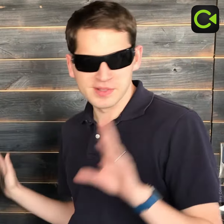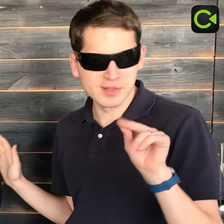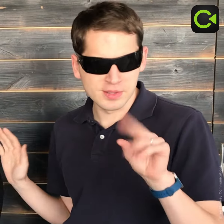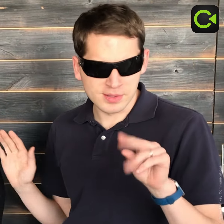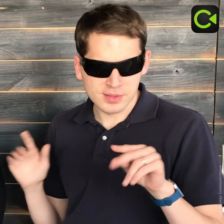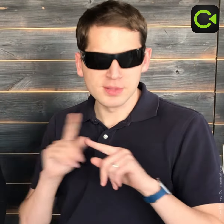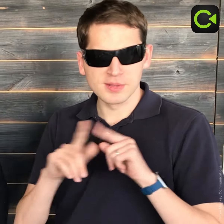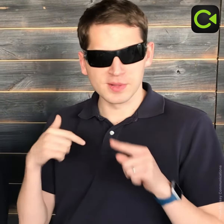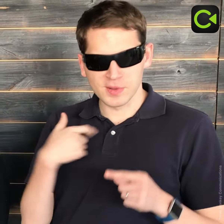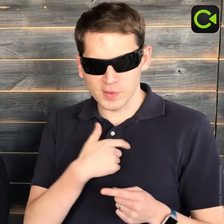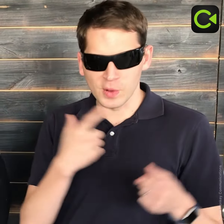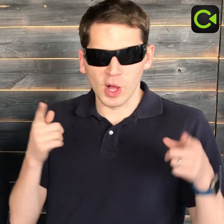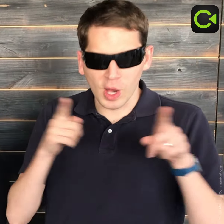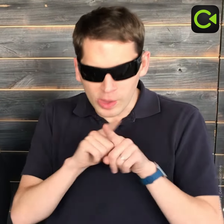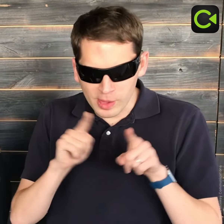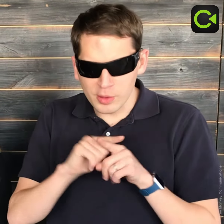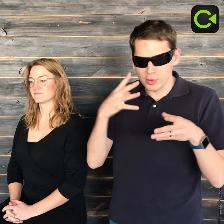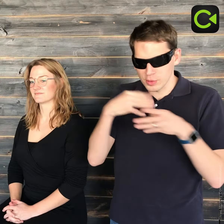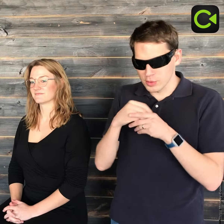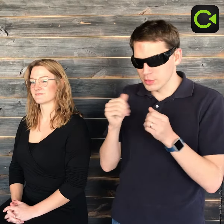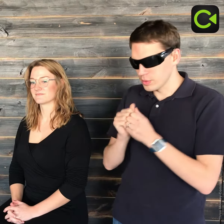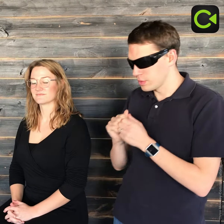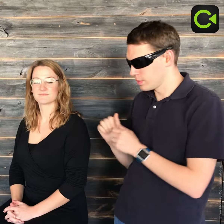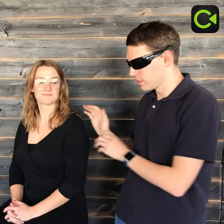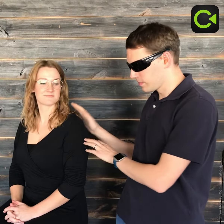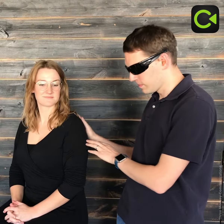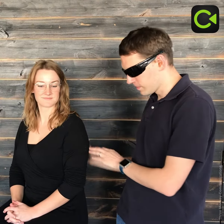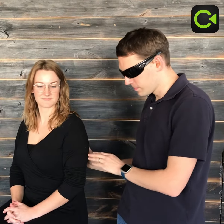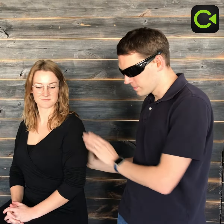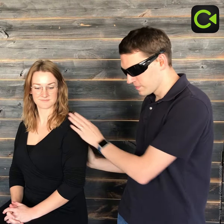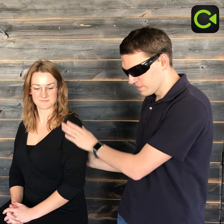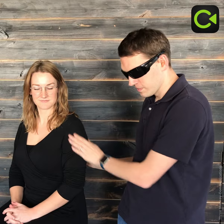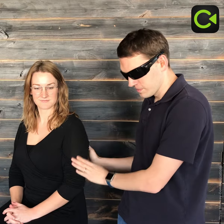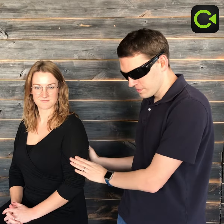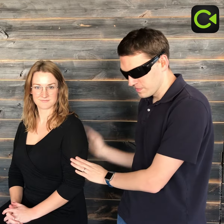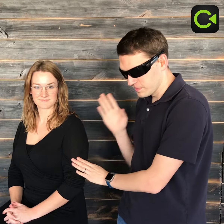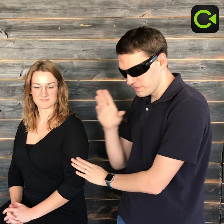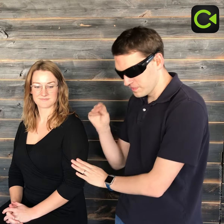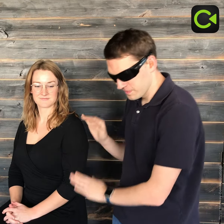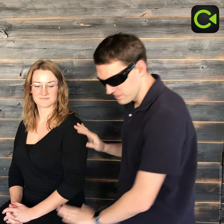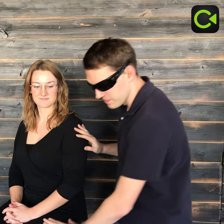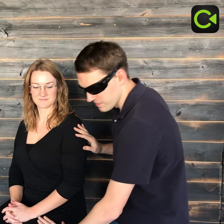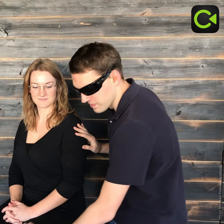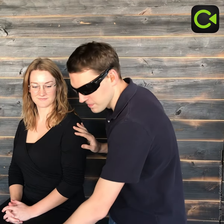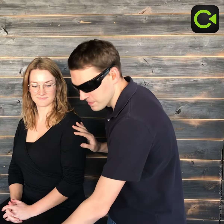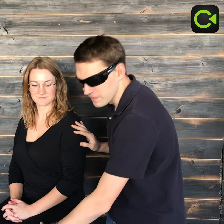No, major misconception. We also include touch-communication on the back, arm, and leg.